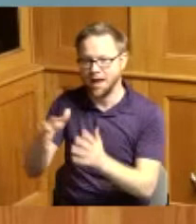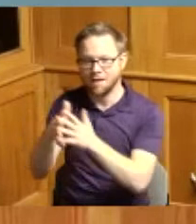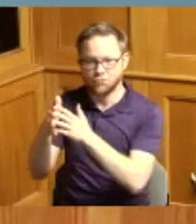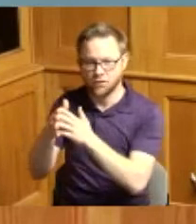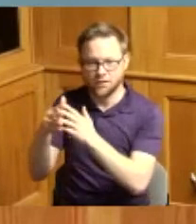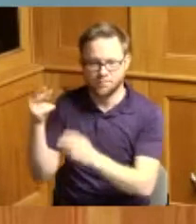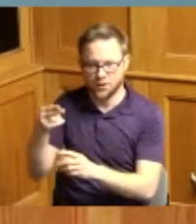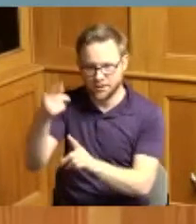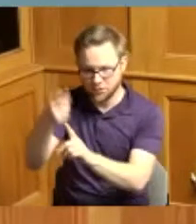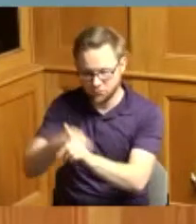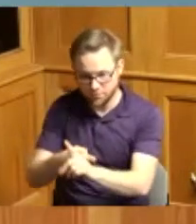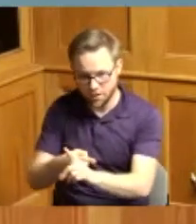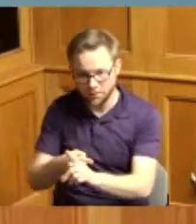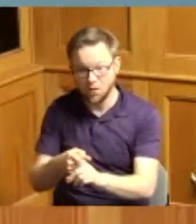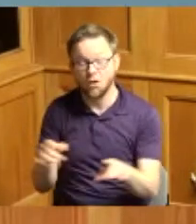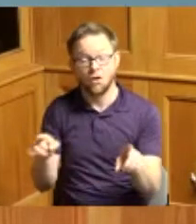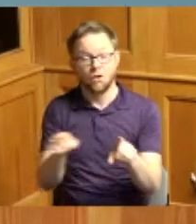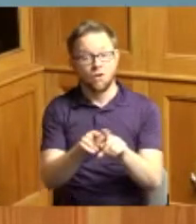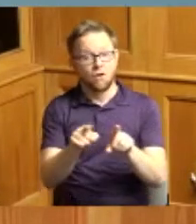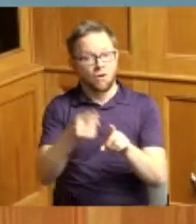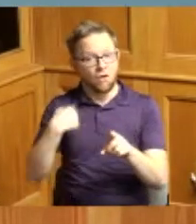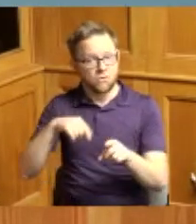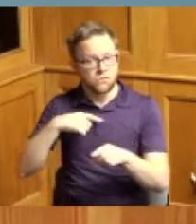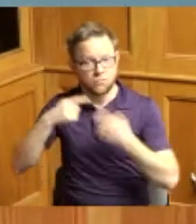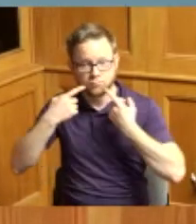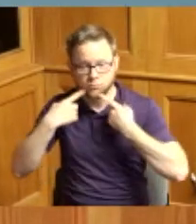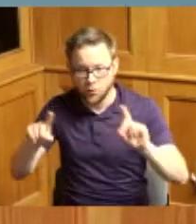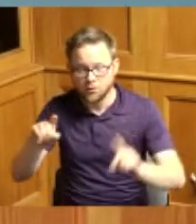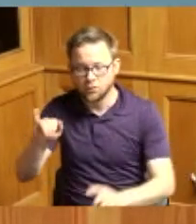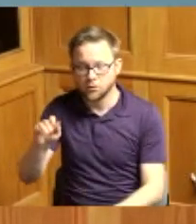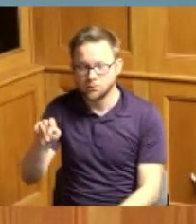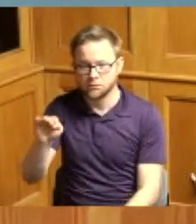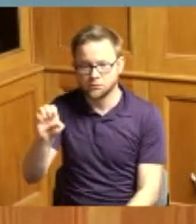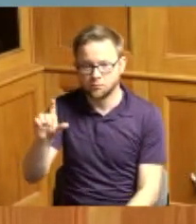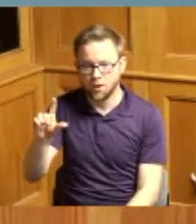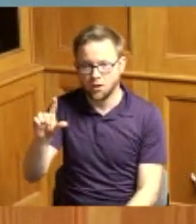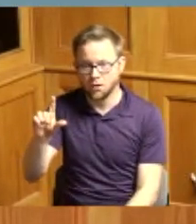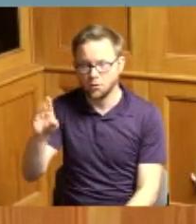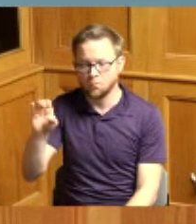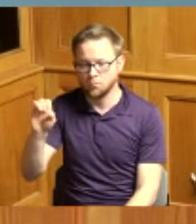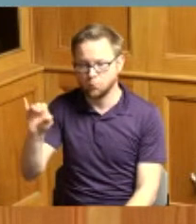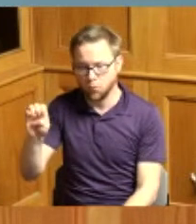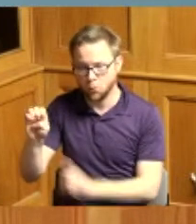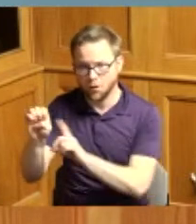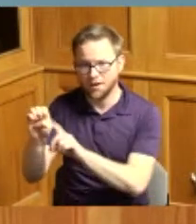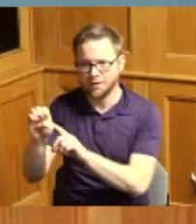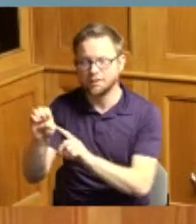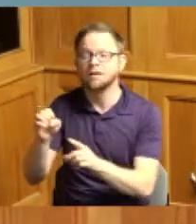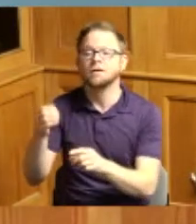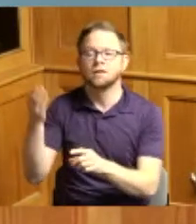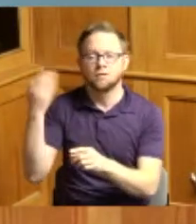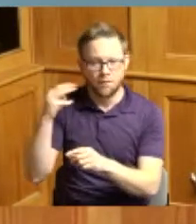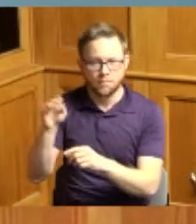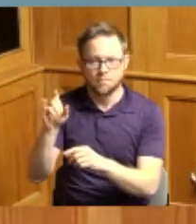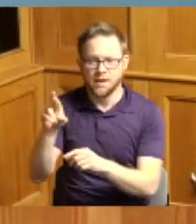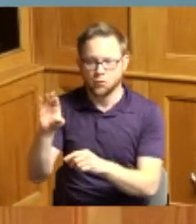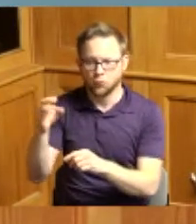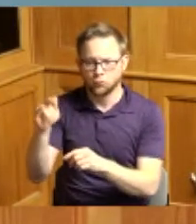be it further proclaim that Jamal Boyd former Mayor Charles Johnson Carolyn Jones